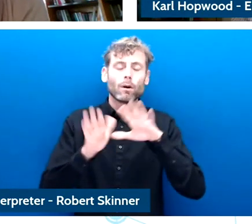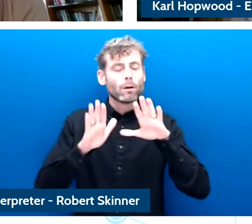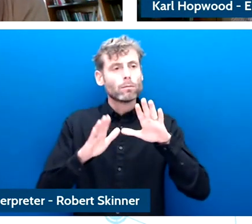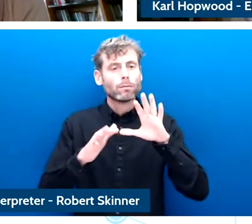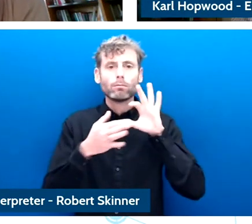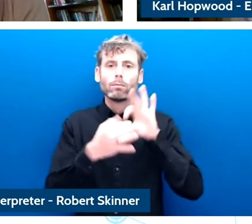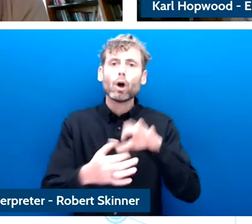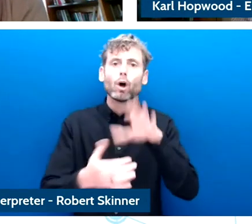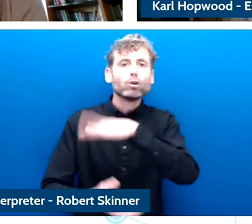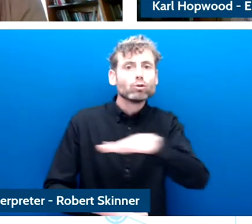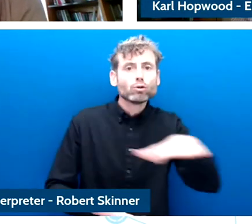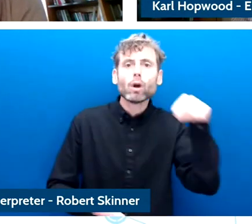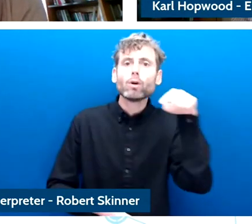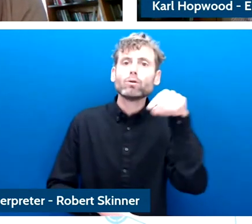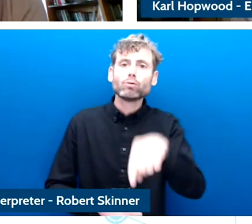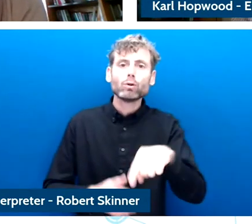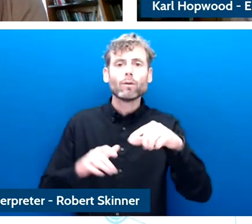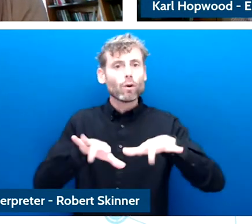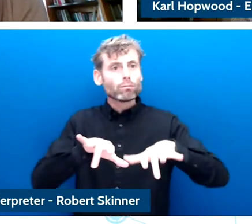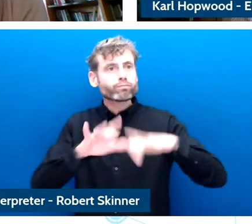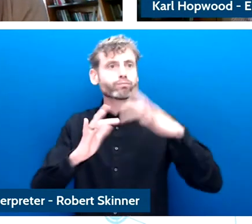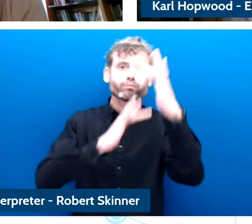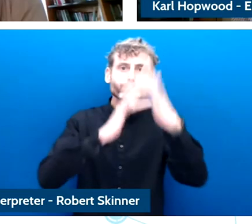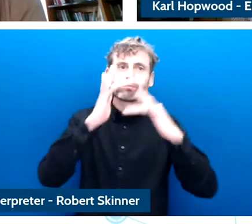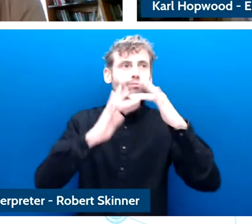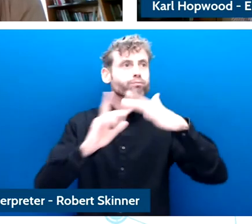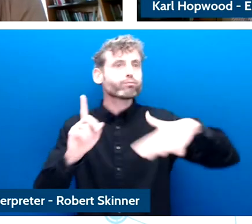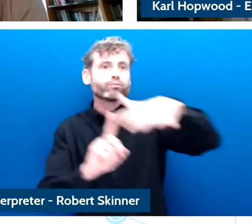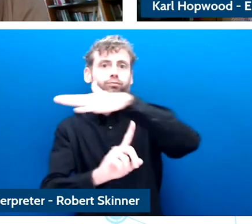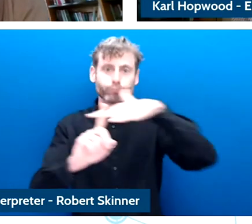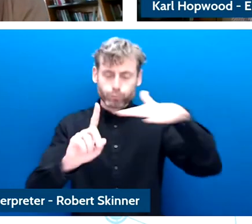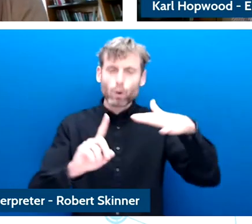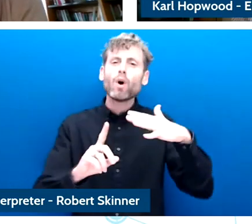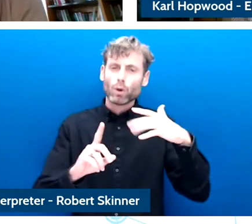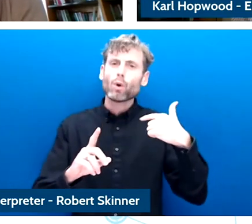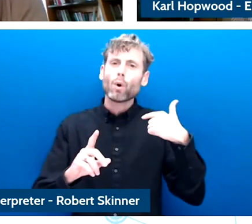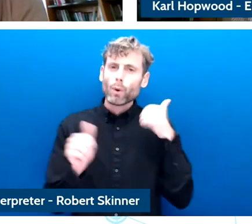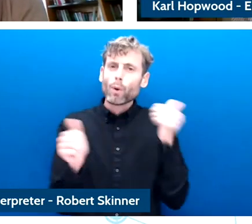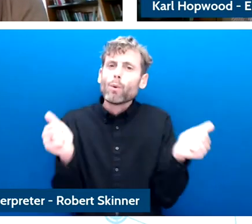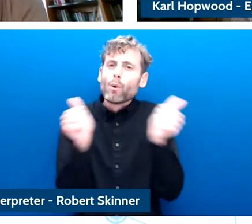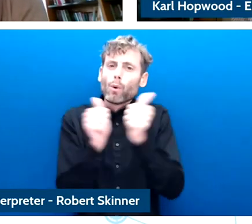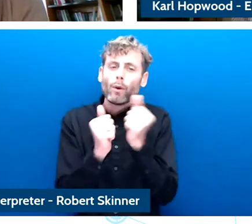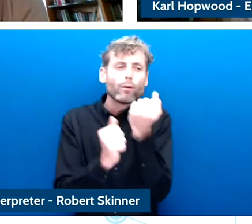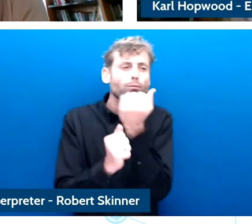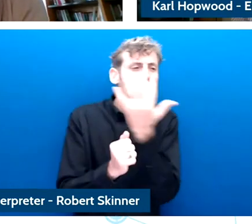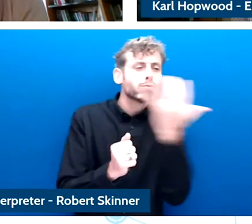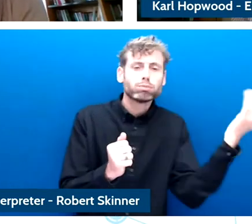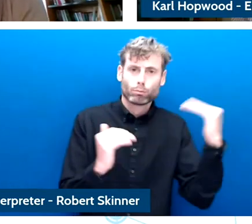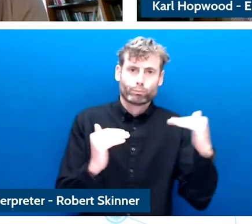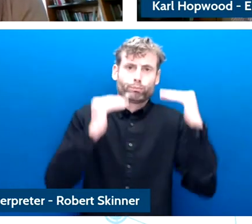Sonia living ton and others and I think it's crucial to link that gap so that